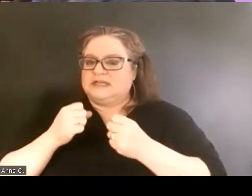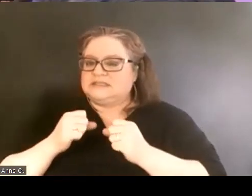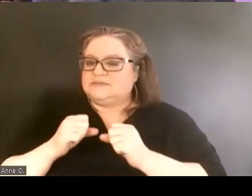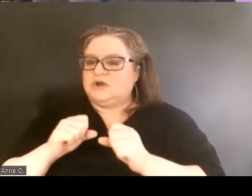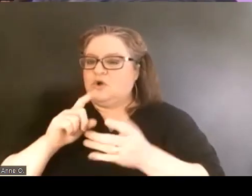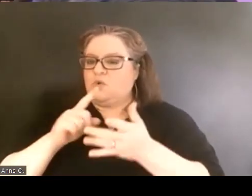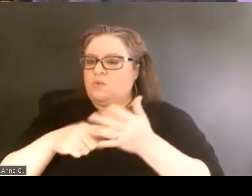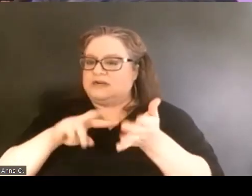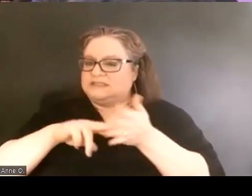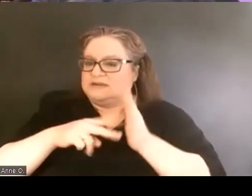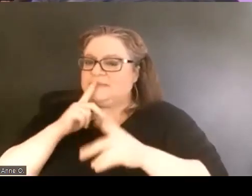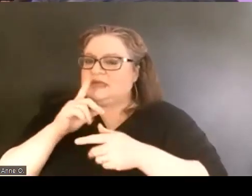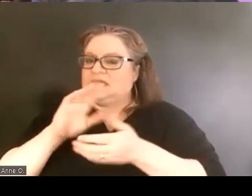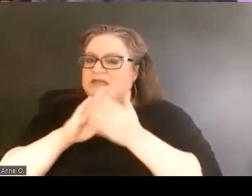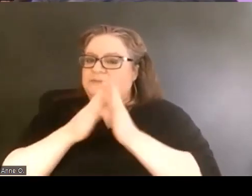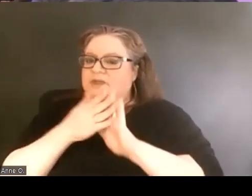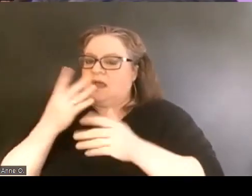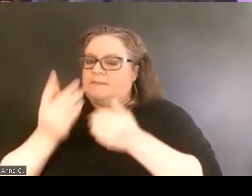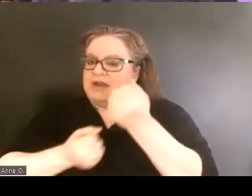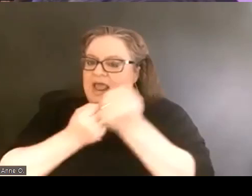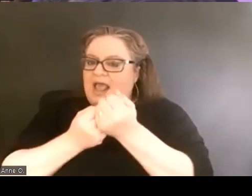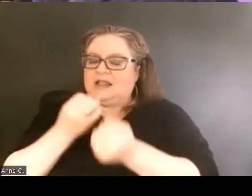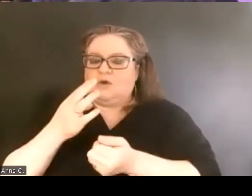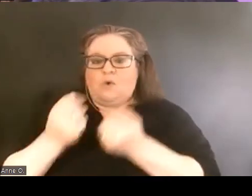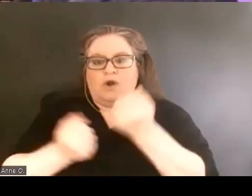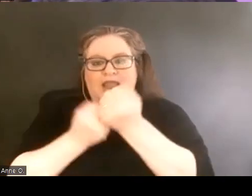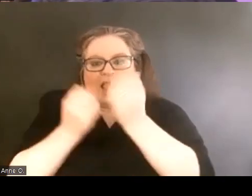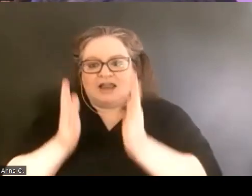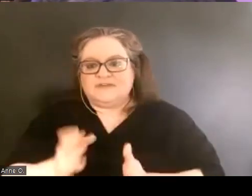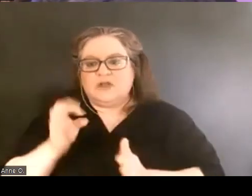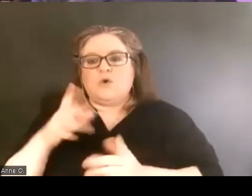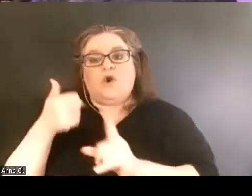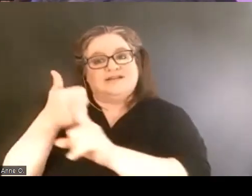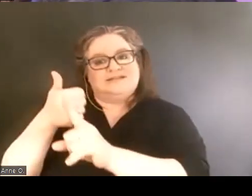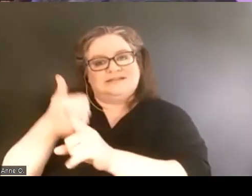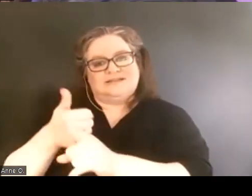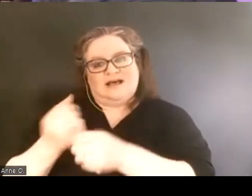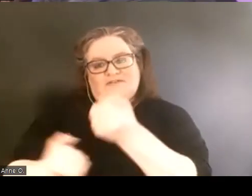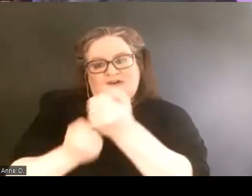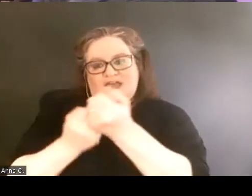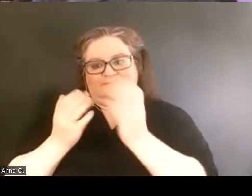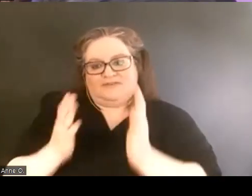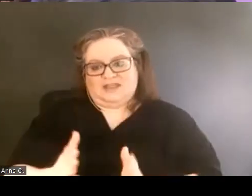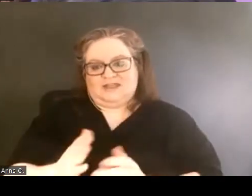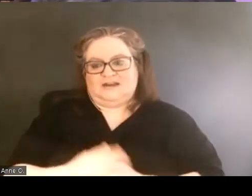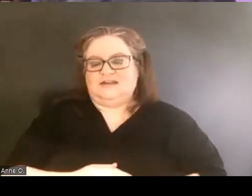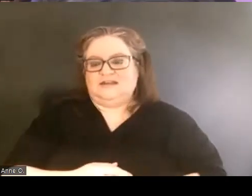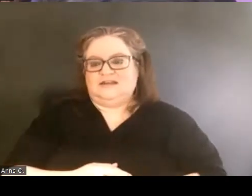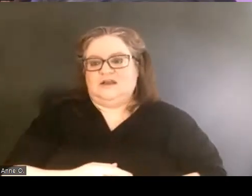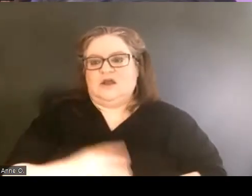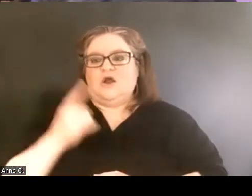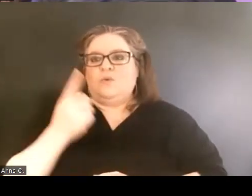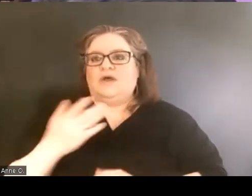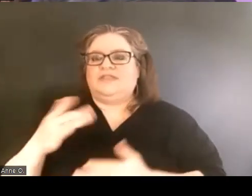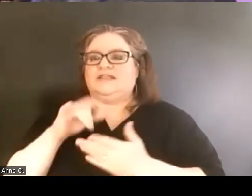to be an ally or be an advocate or be a self-advocate. And so one of the things that came out of that